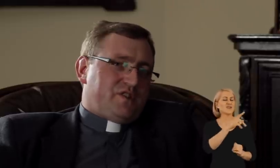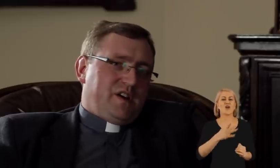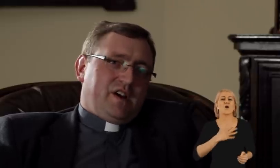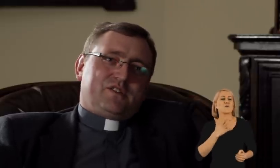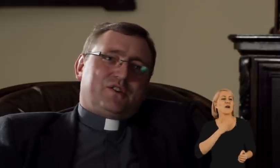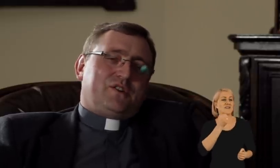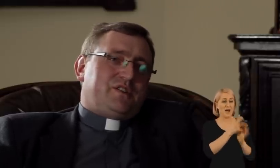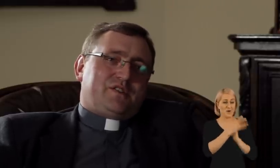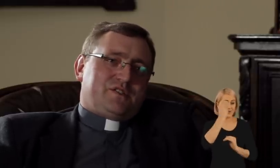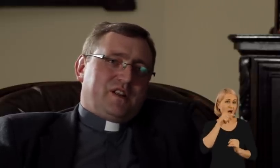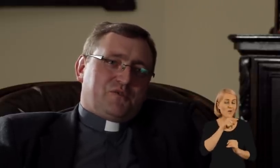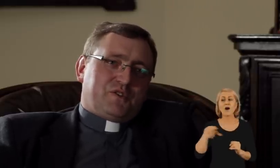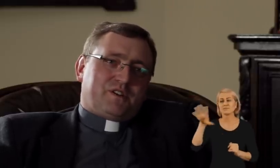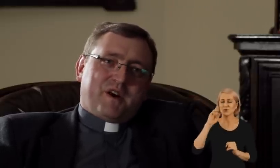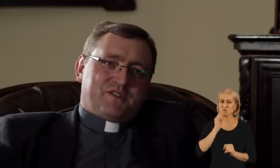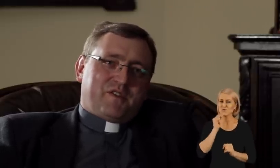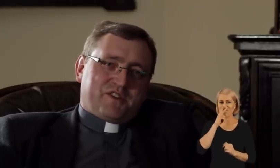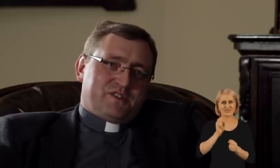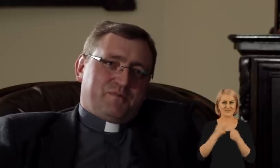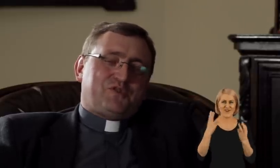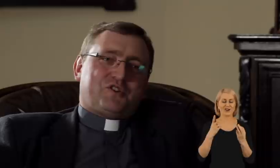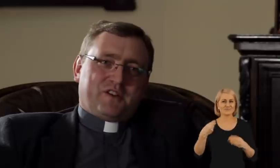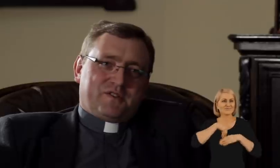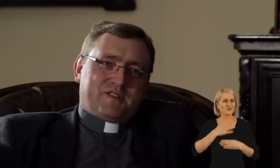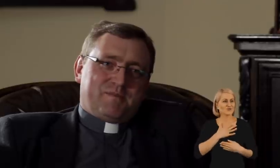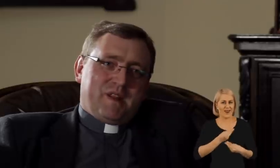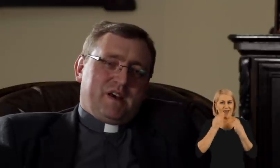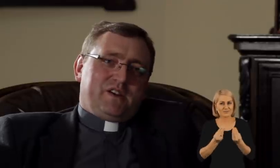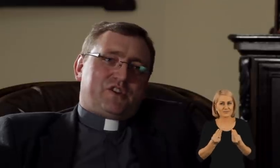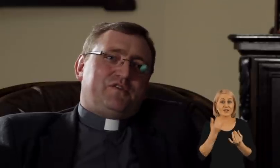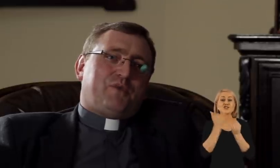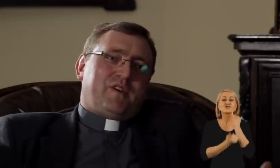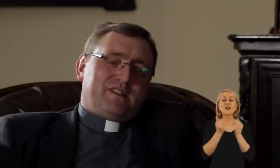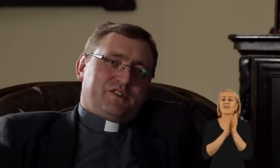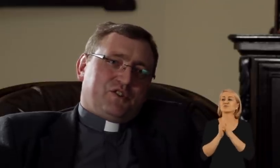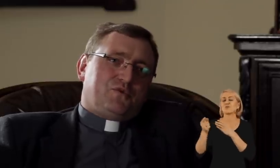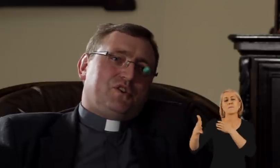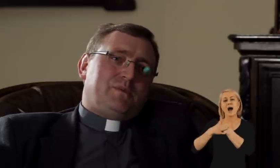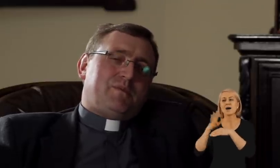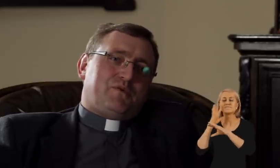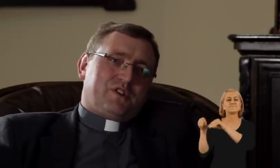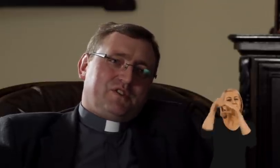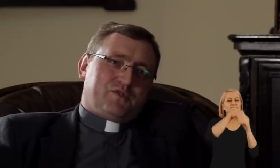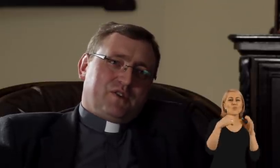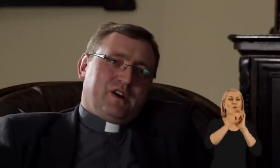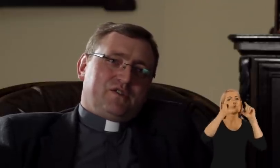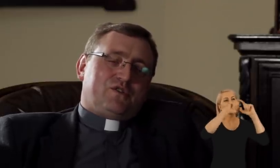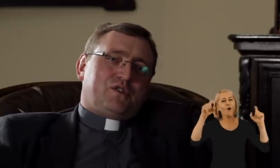it means a lot for the Deaf. When we have a situation, where a young deaf couple moves